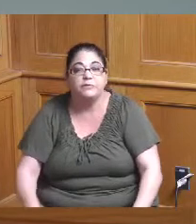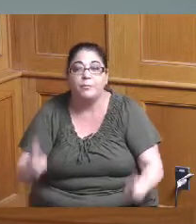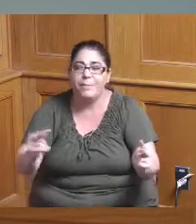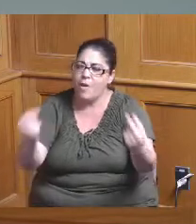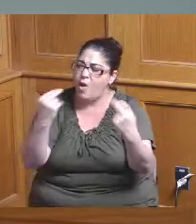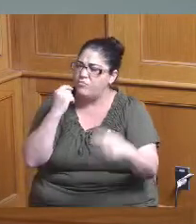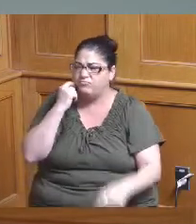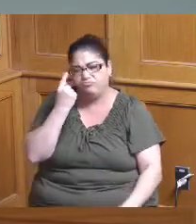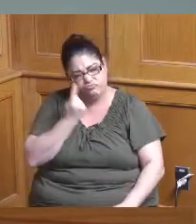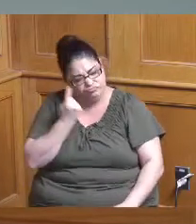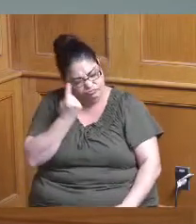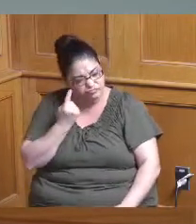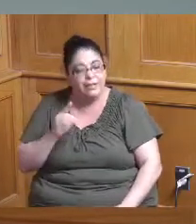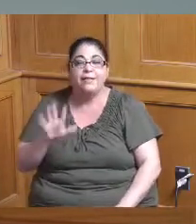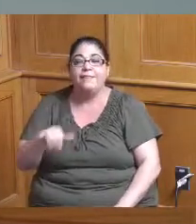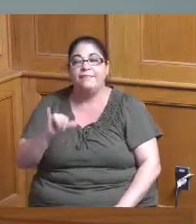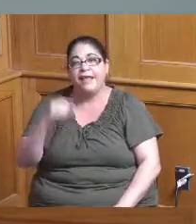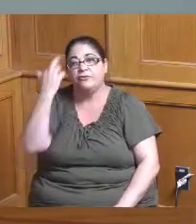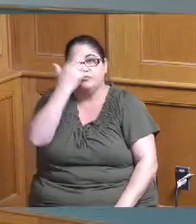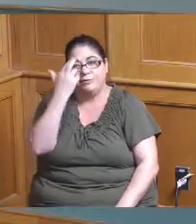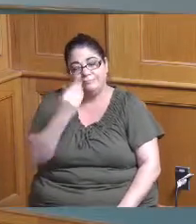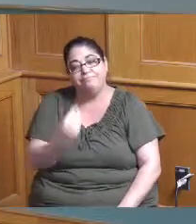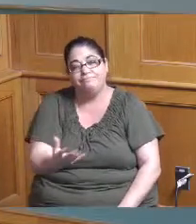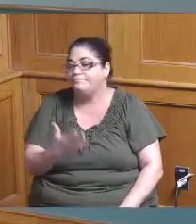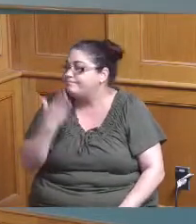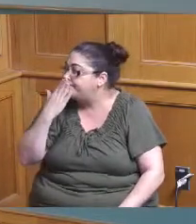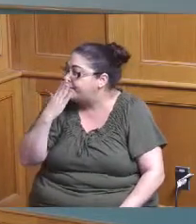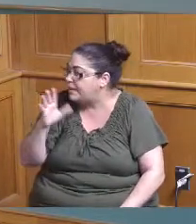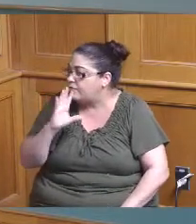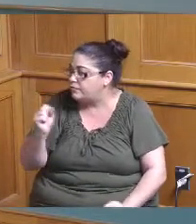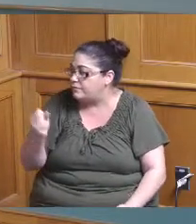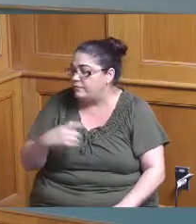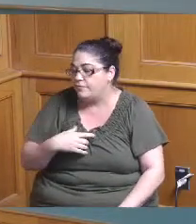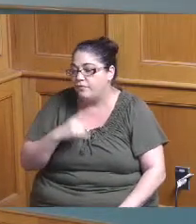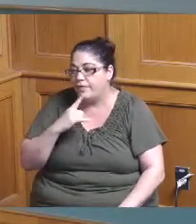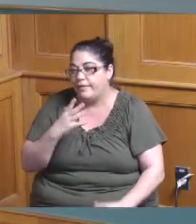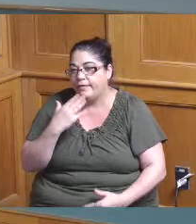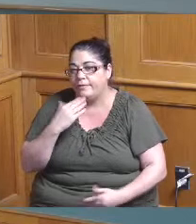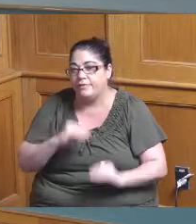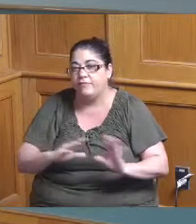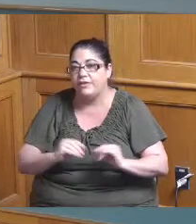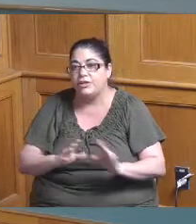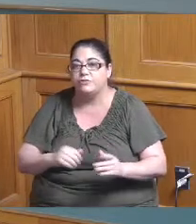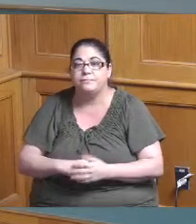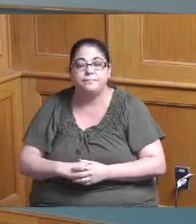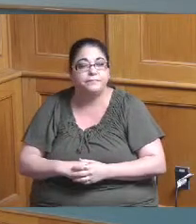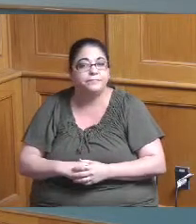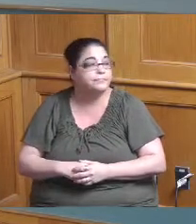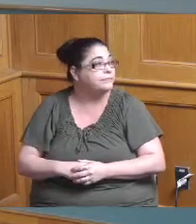thank you why are we doing this so thank you clarification thank you thank you mark I'm just um